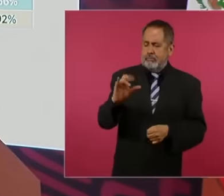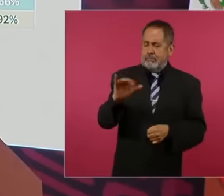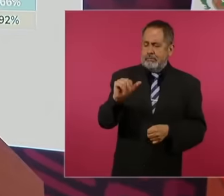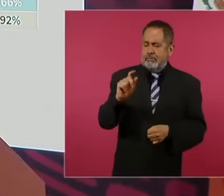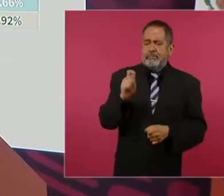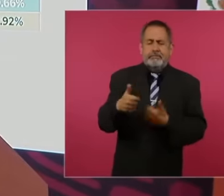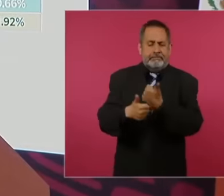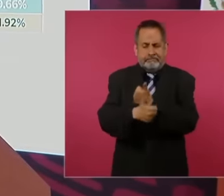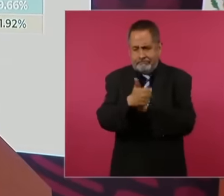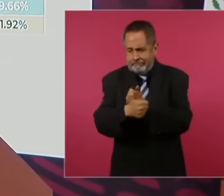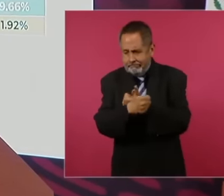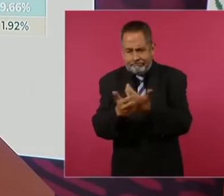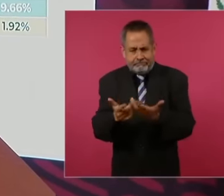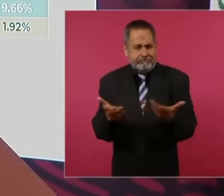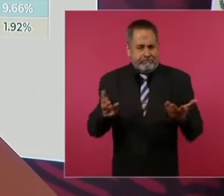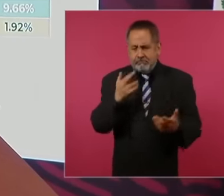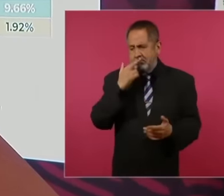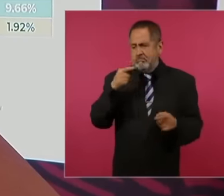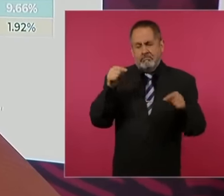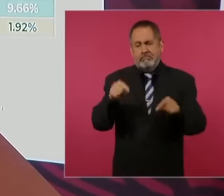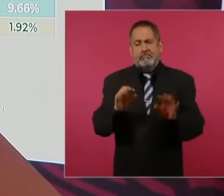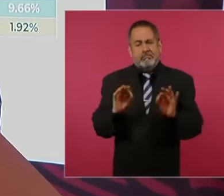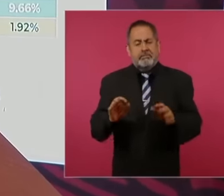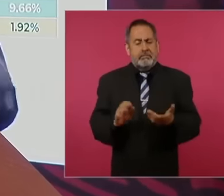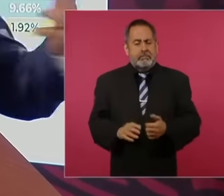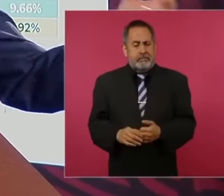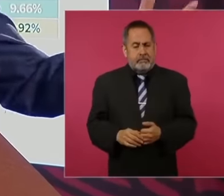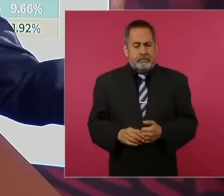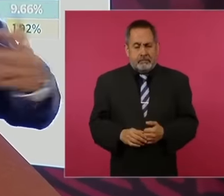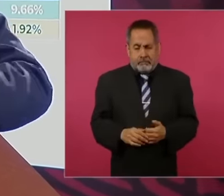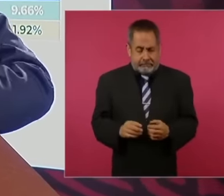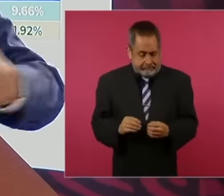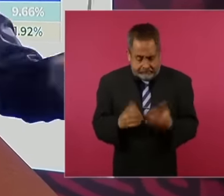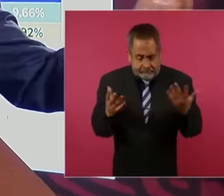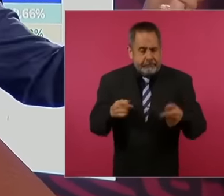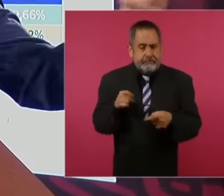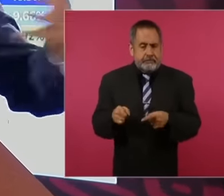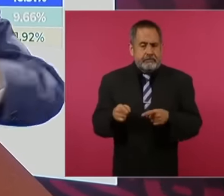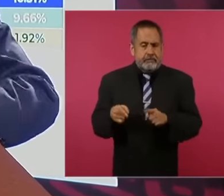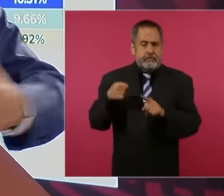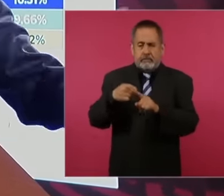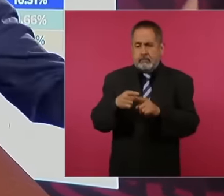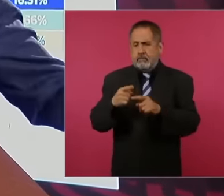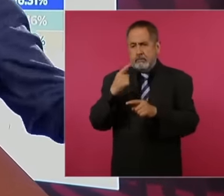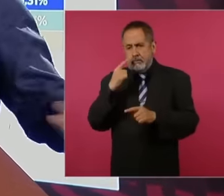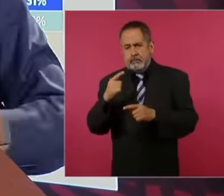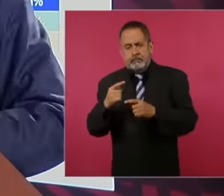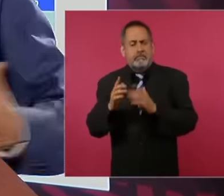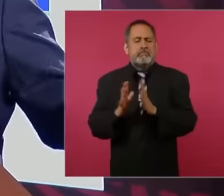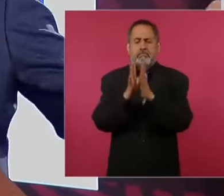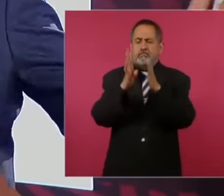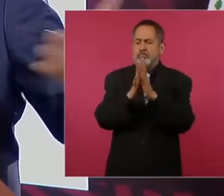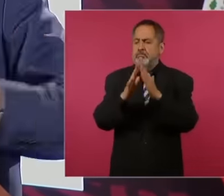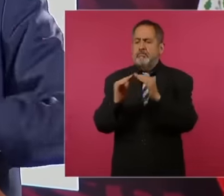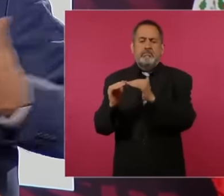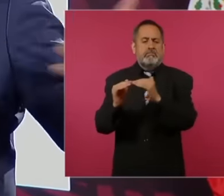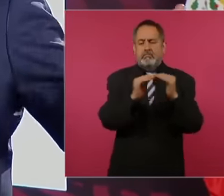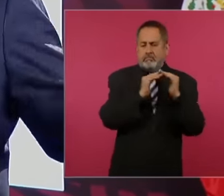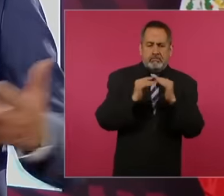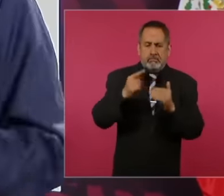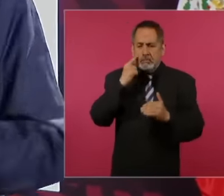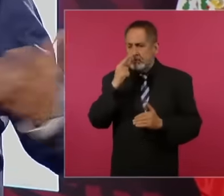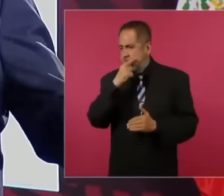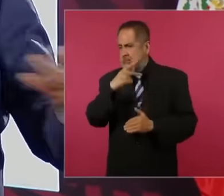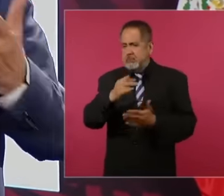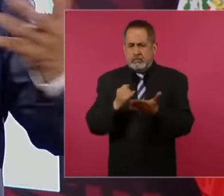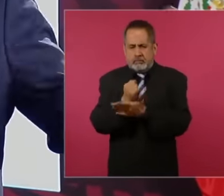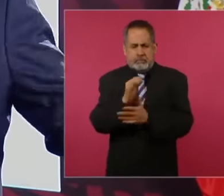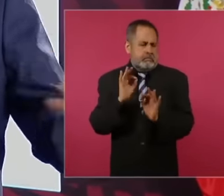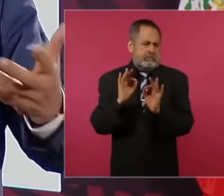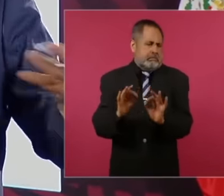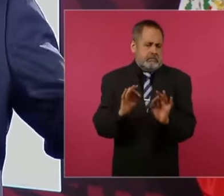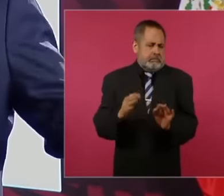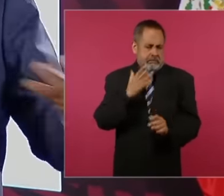among other things, in essence. Democracy is good because it is synonymous with